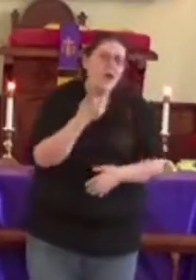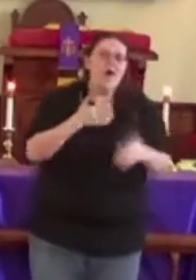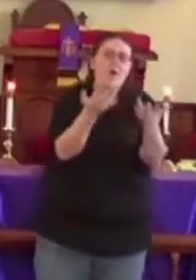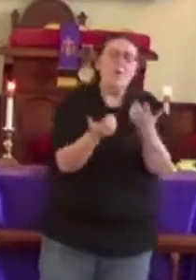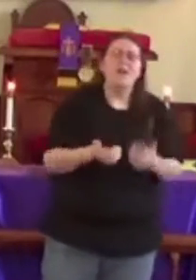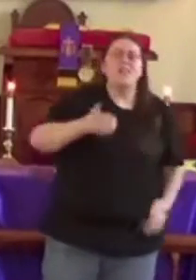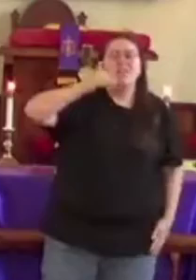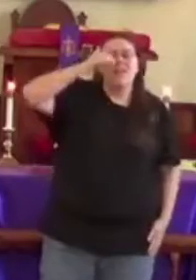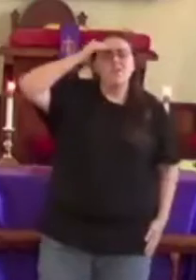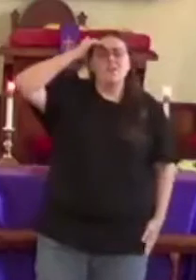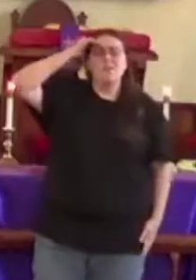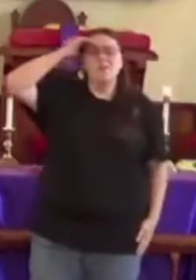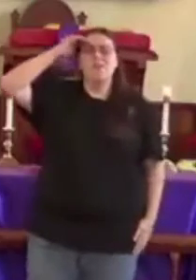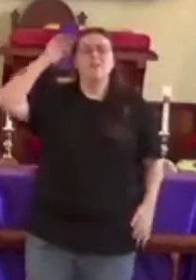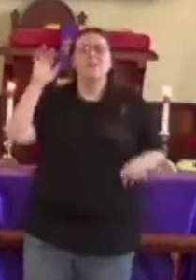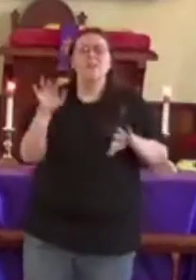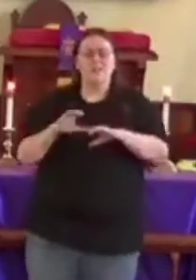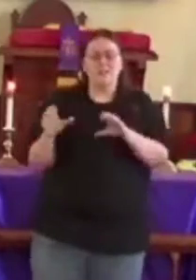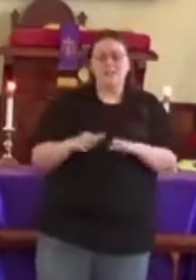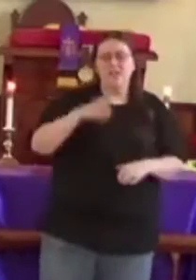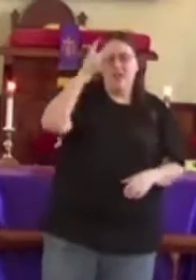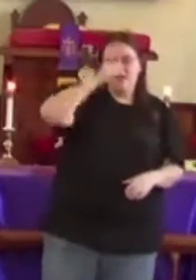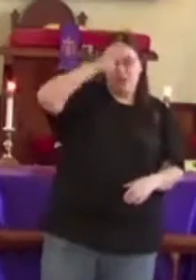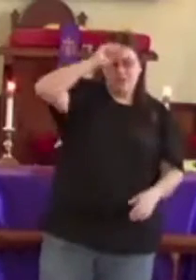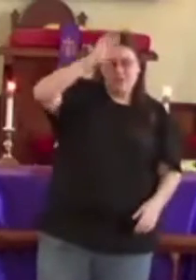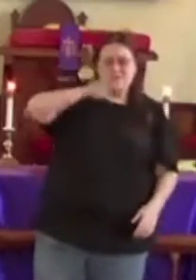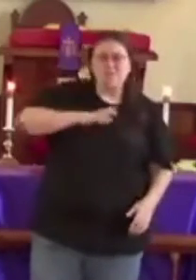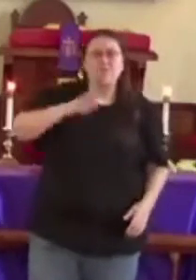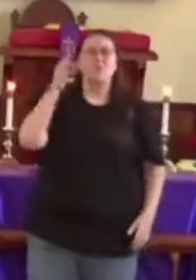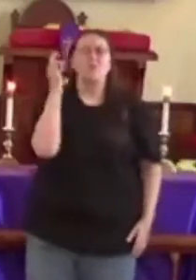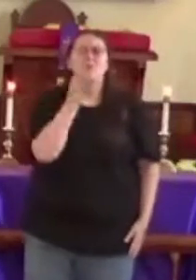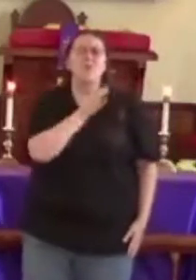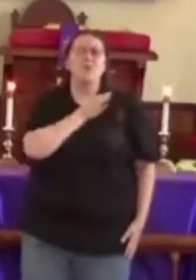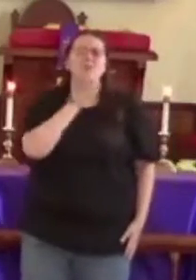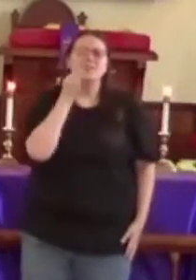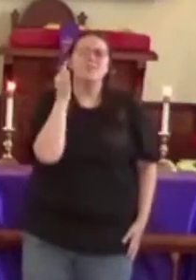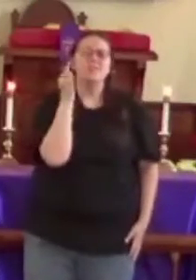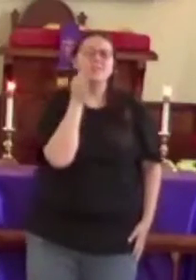I wanna know did the wise men ever wonder